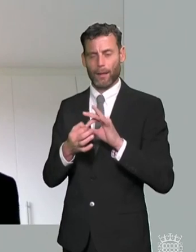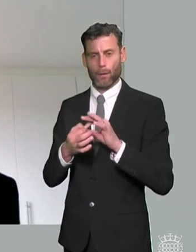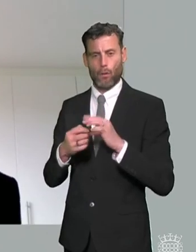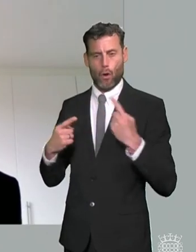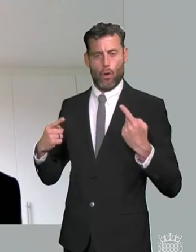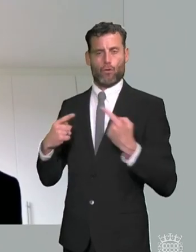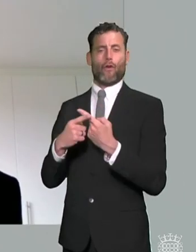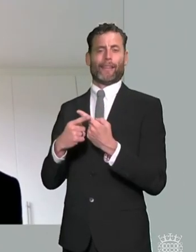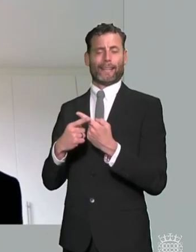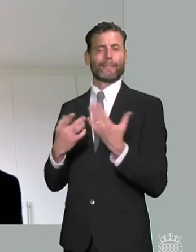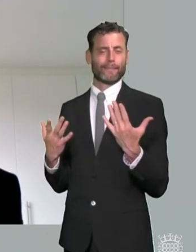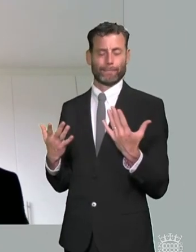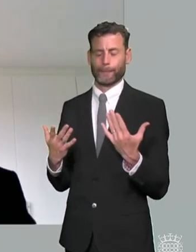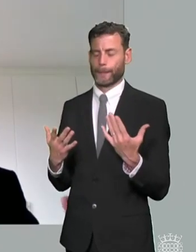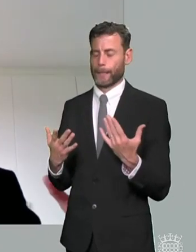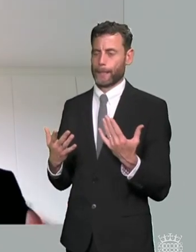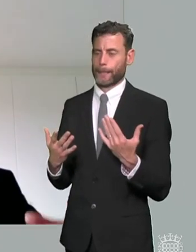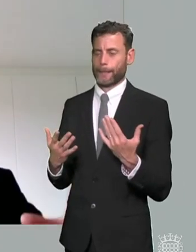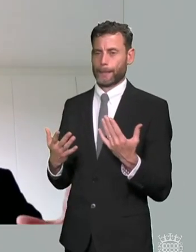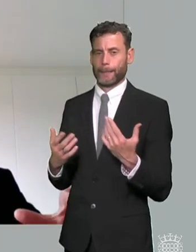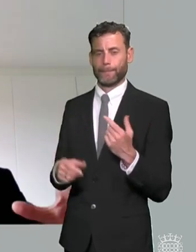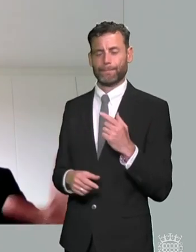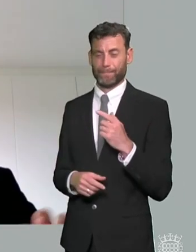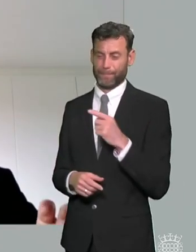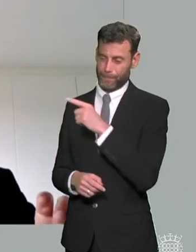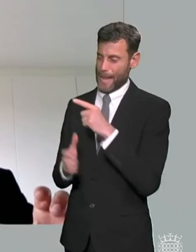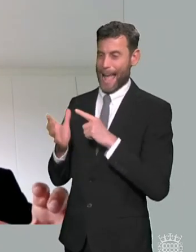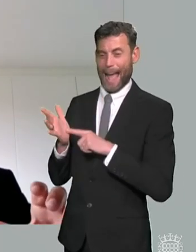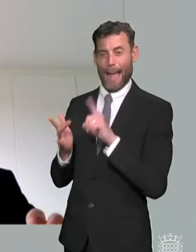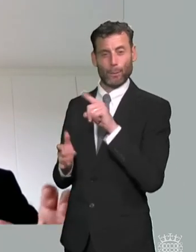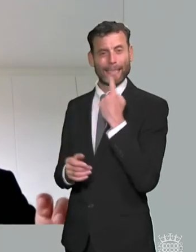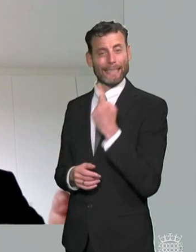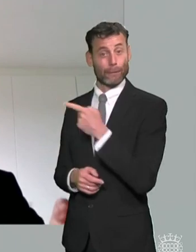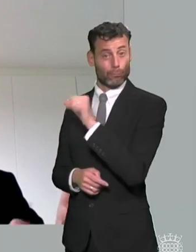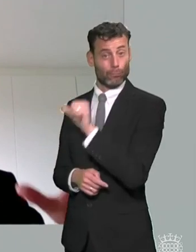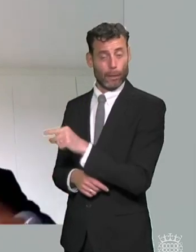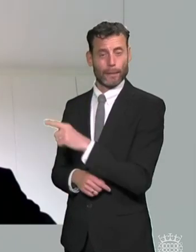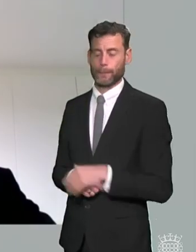with what ali said i think the focus on redress suggests that the problem is at the end of the